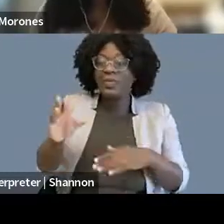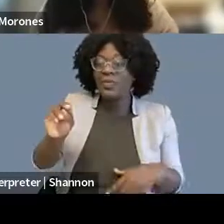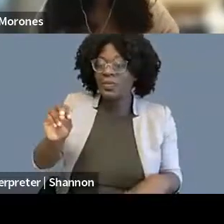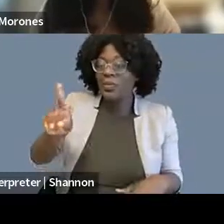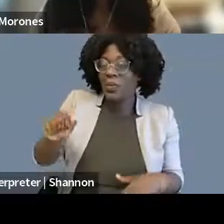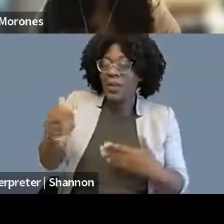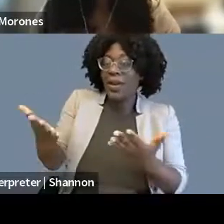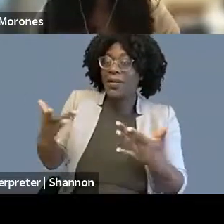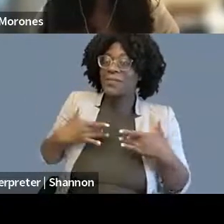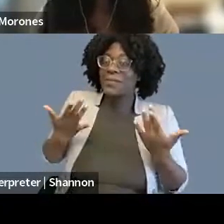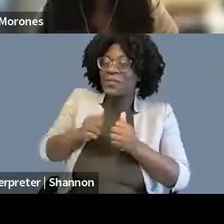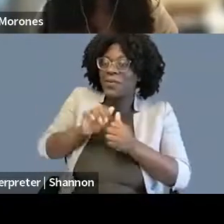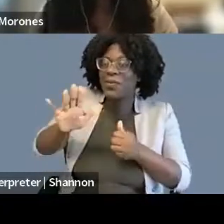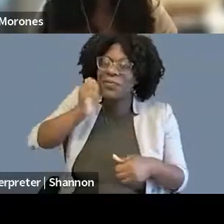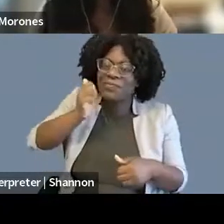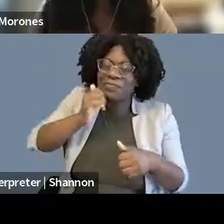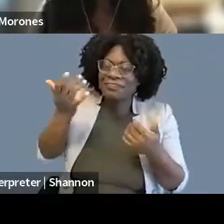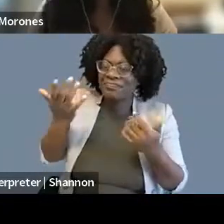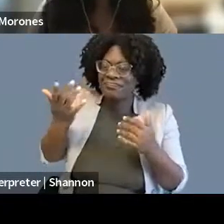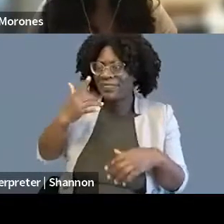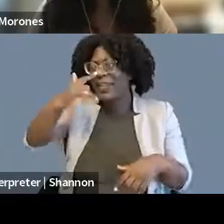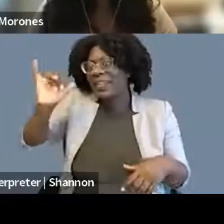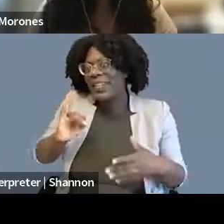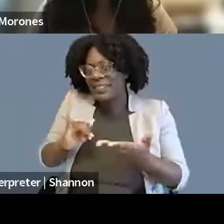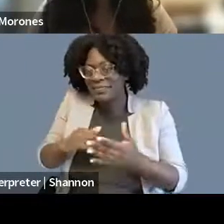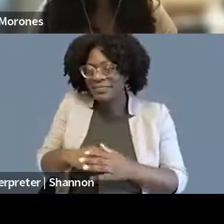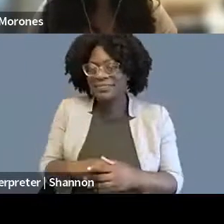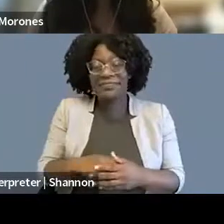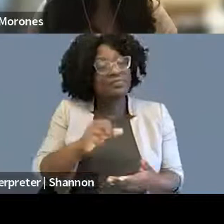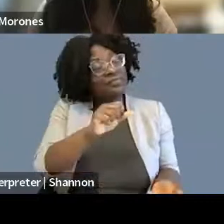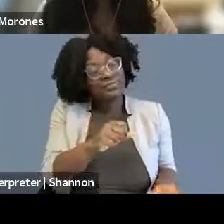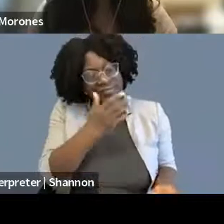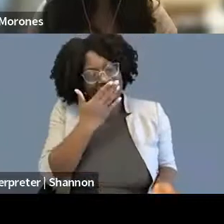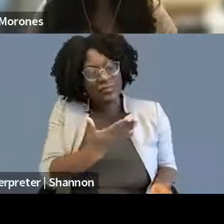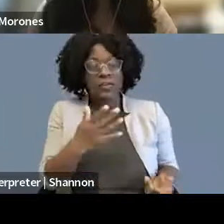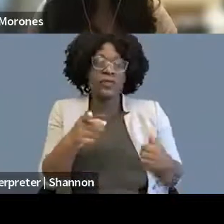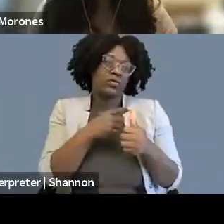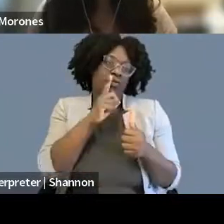Oh, well, first, it's wonderful to be here with all of you and it means so much to me, one,